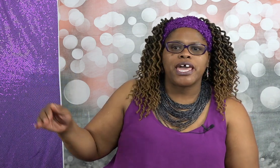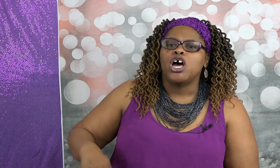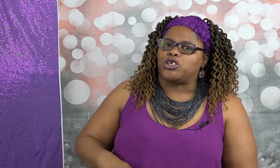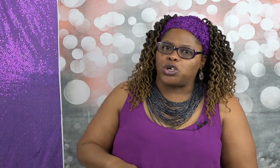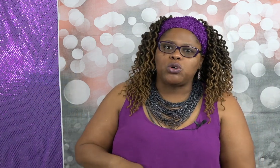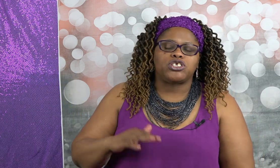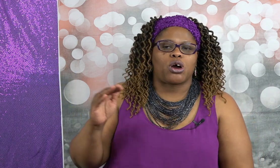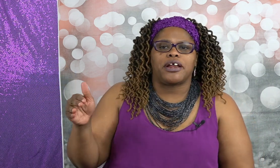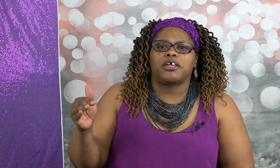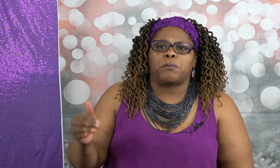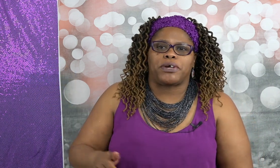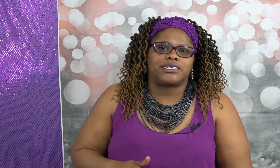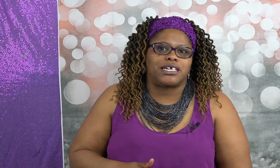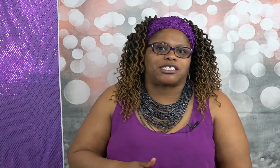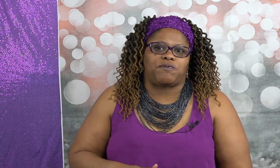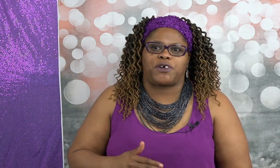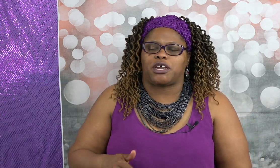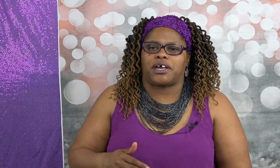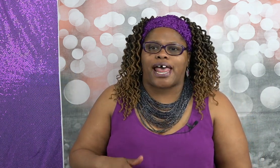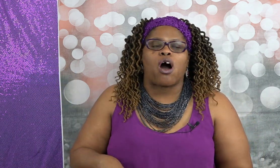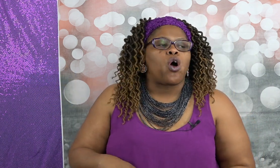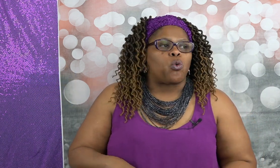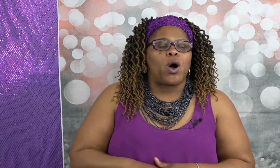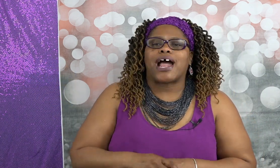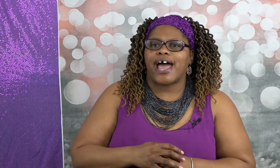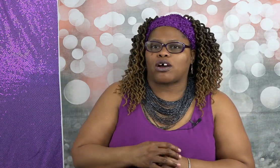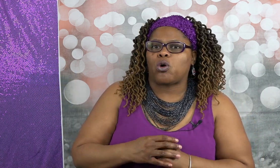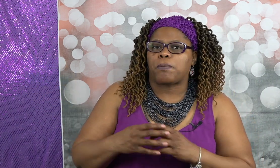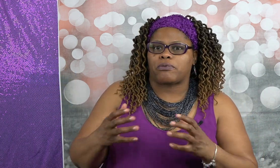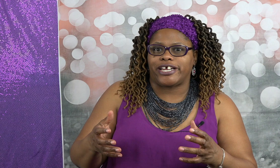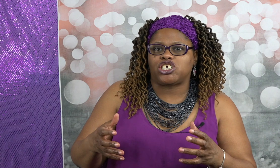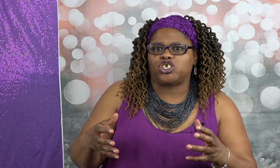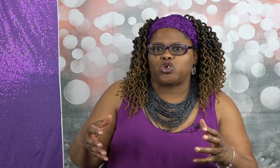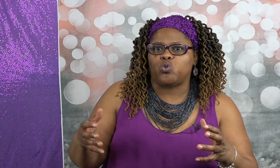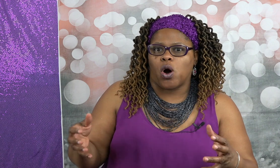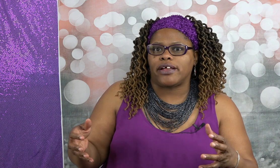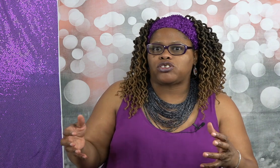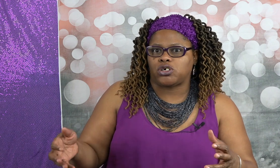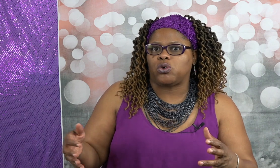you starting your business and figuring out what kind of corporation you want to